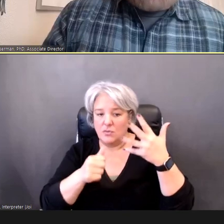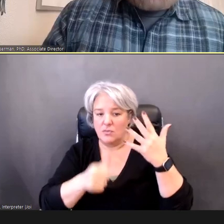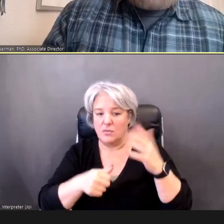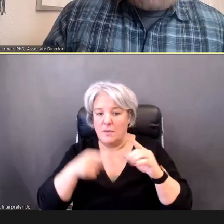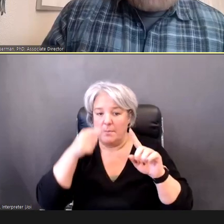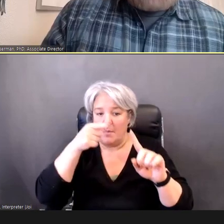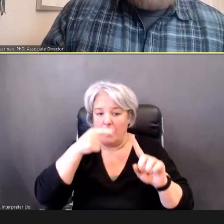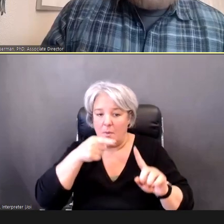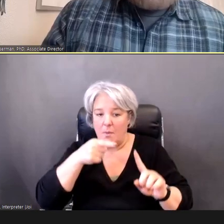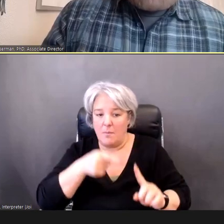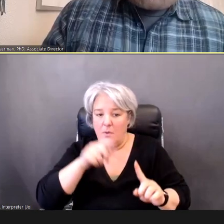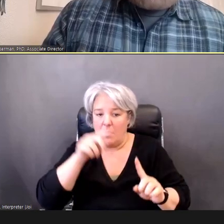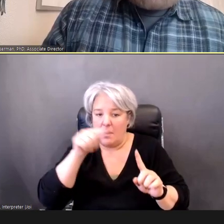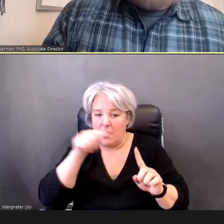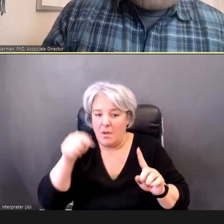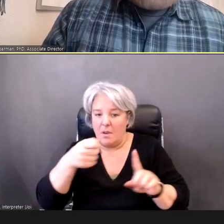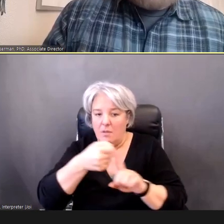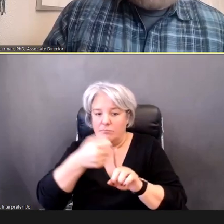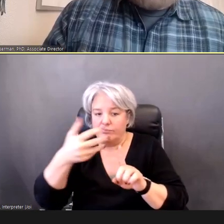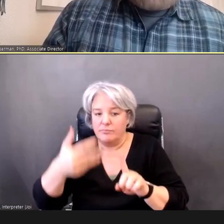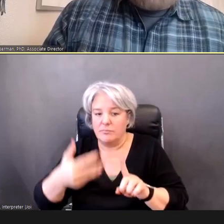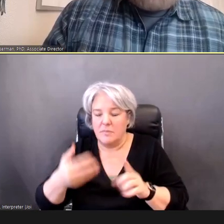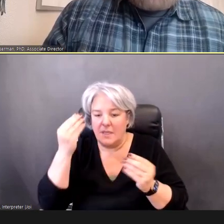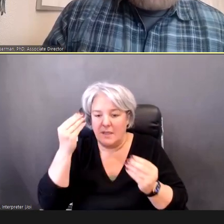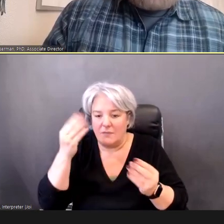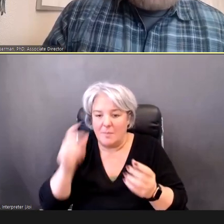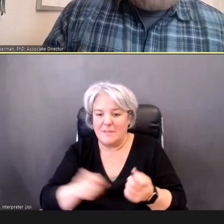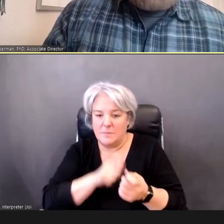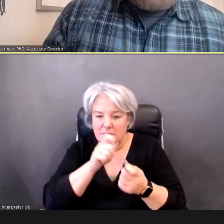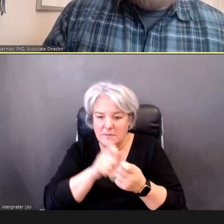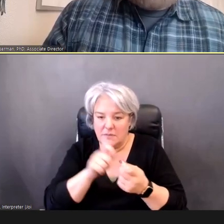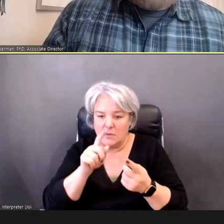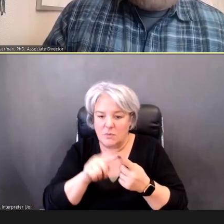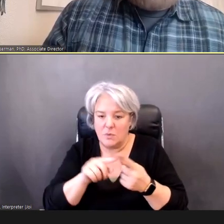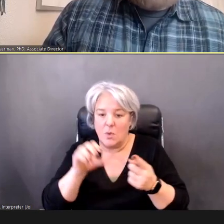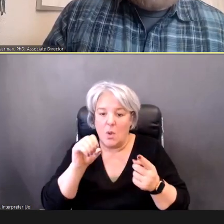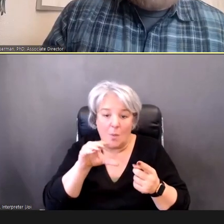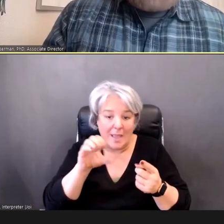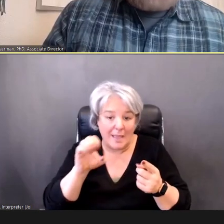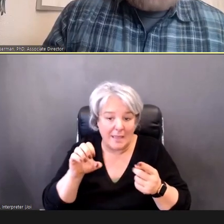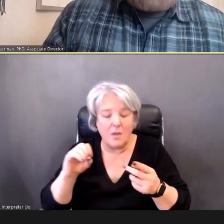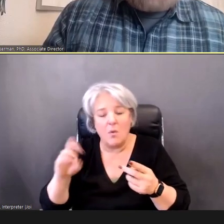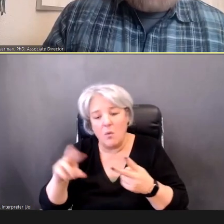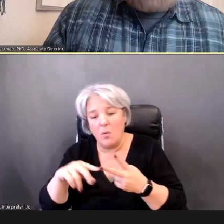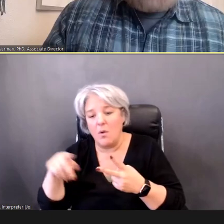specific to OAE, or, PureTone screening, (An electronic tone). DR.